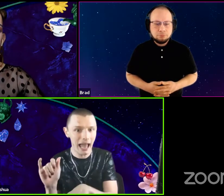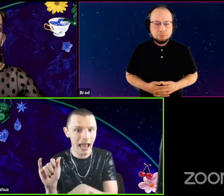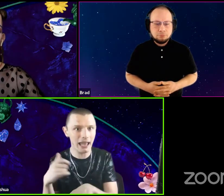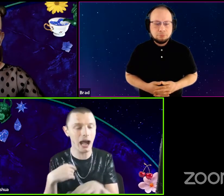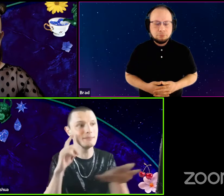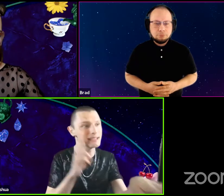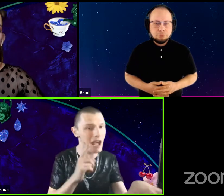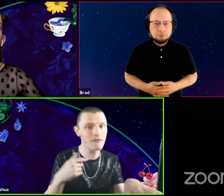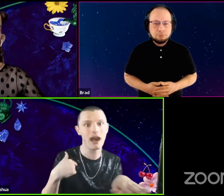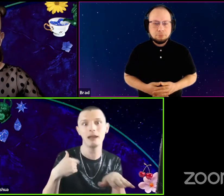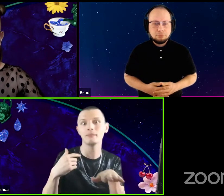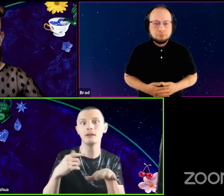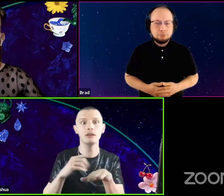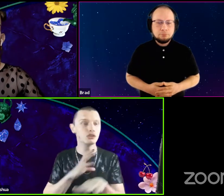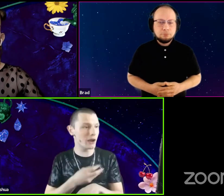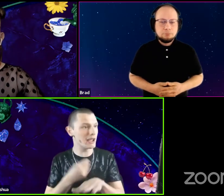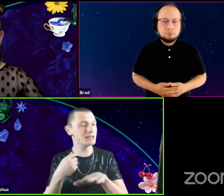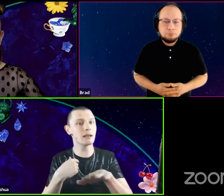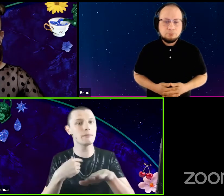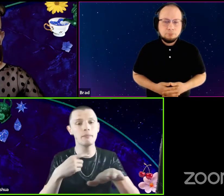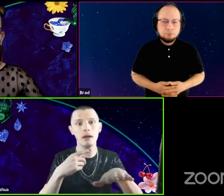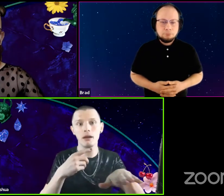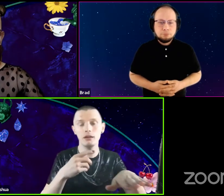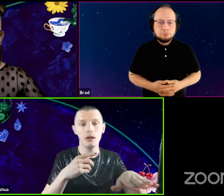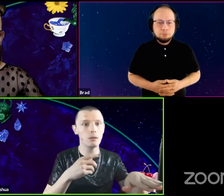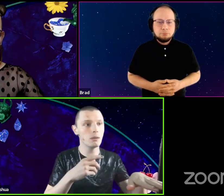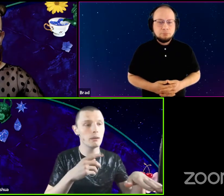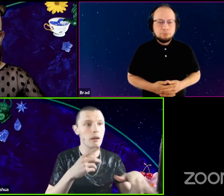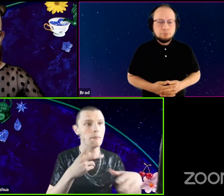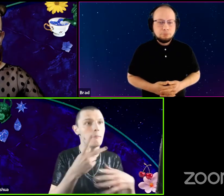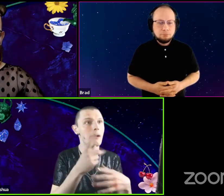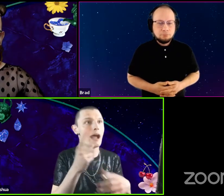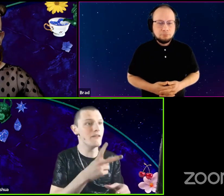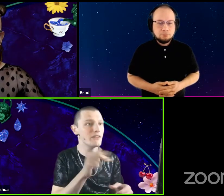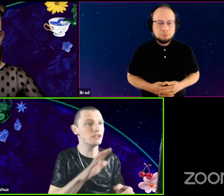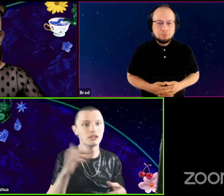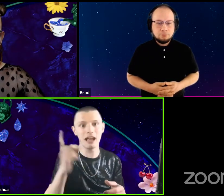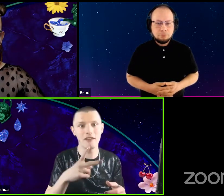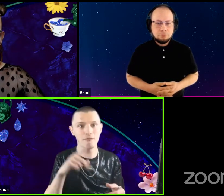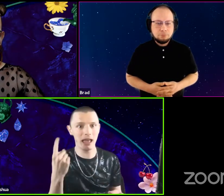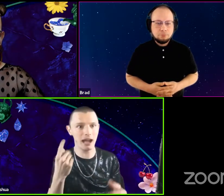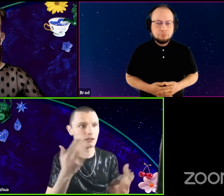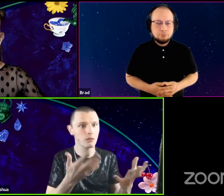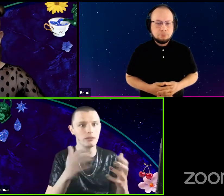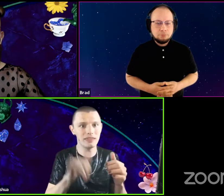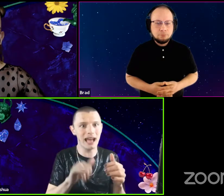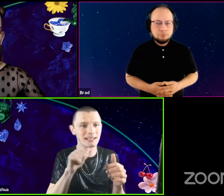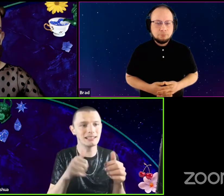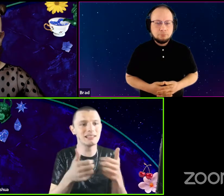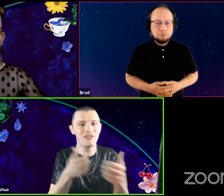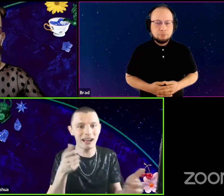I'm trans, I'm, you know, I'm half Asian, half black, you know that doesn't divide you.